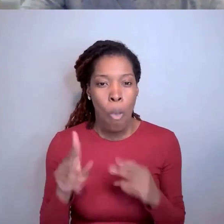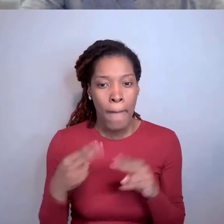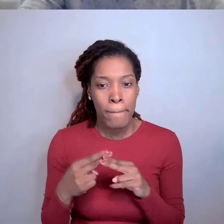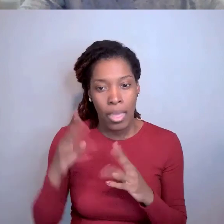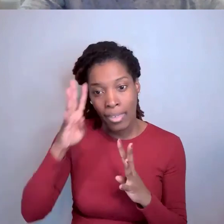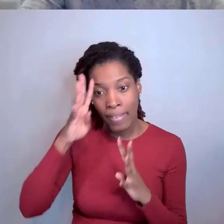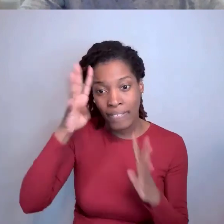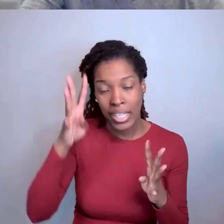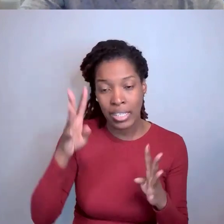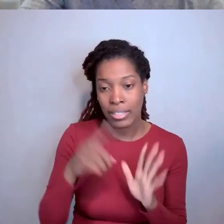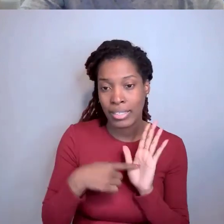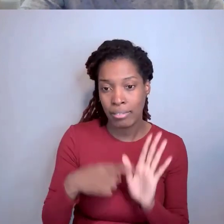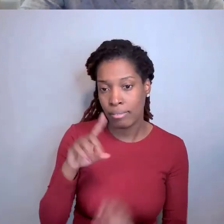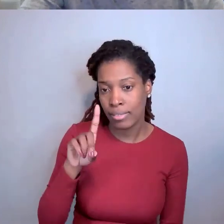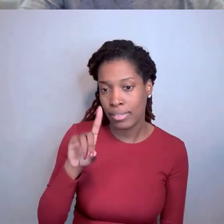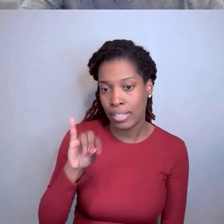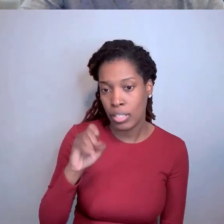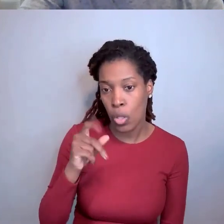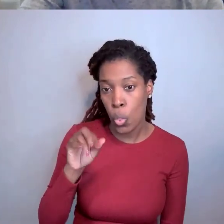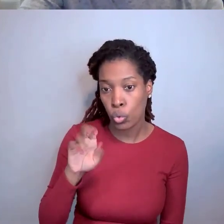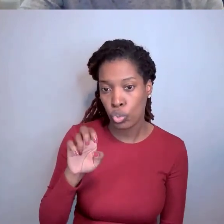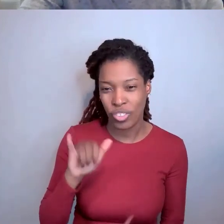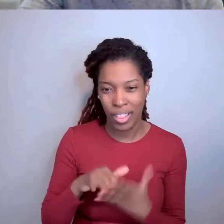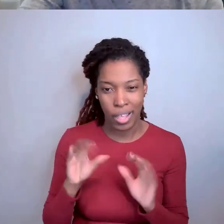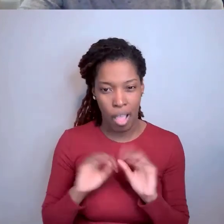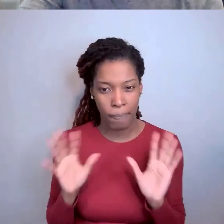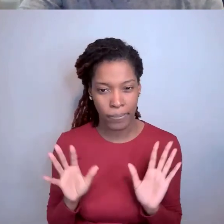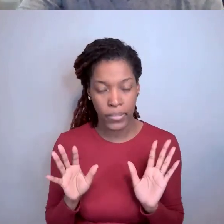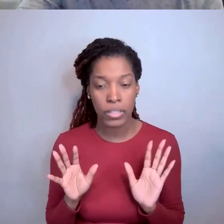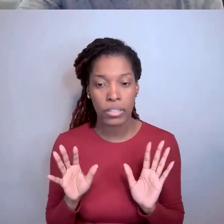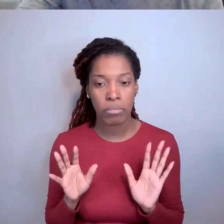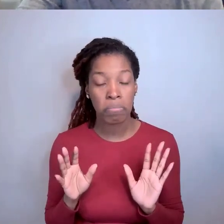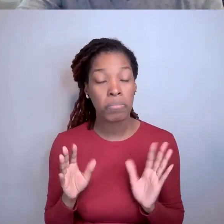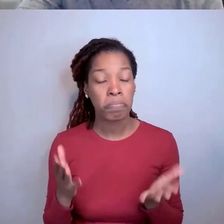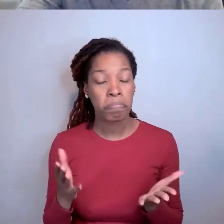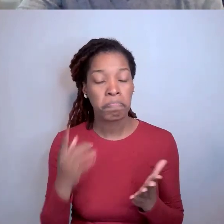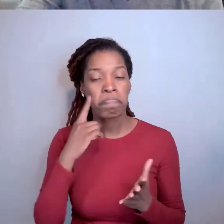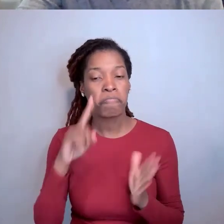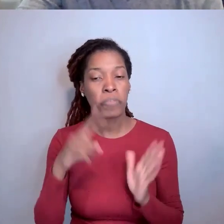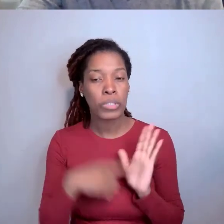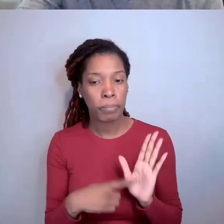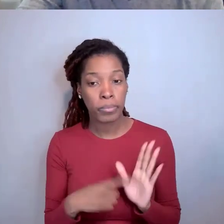E.g., we get pushback when reporting